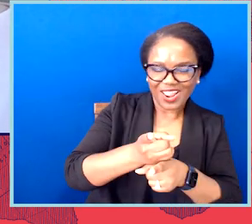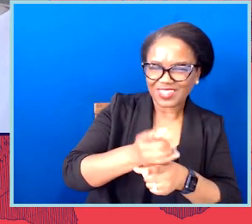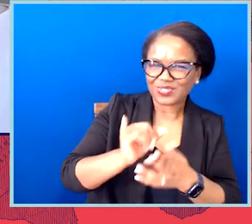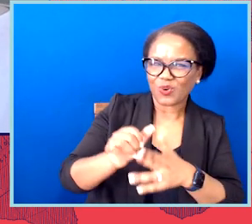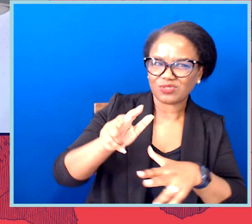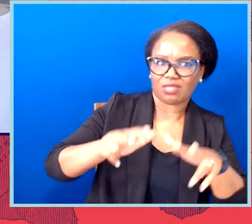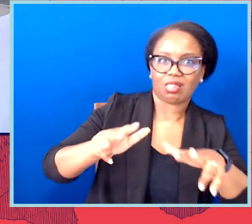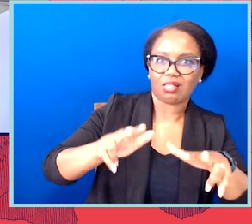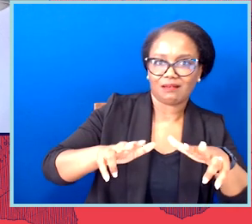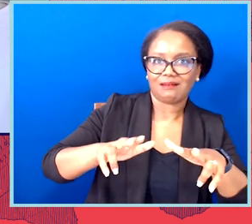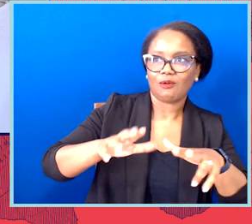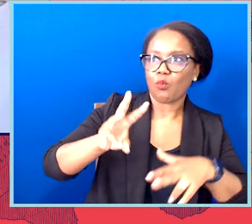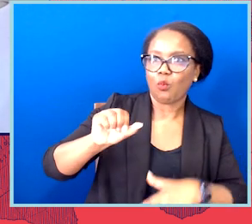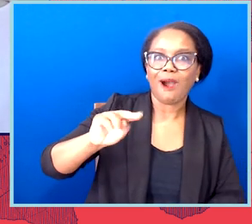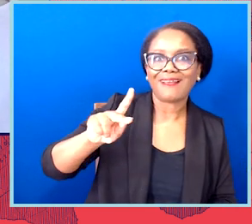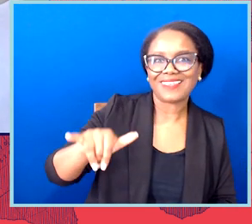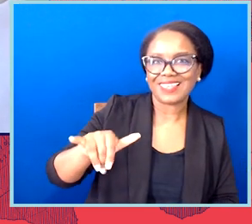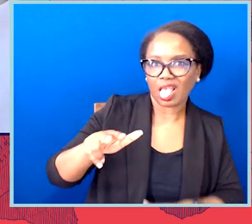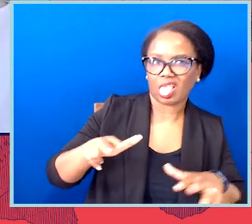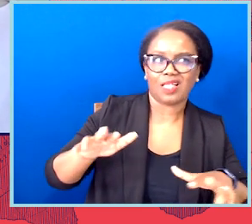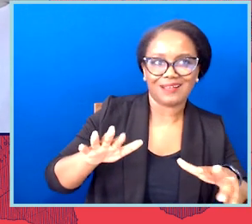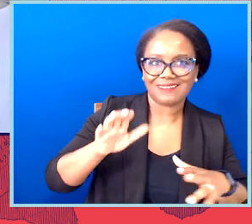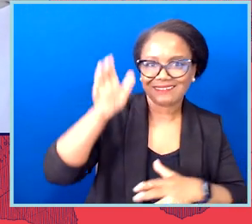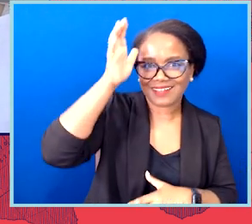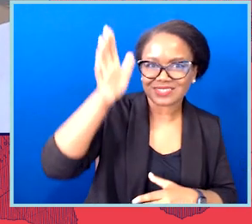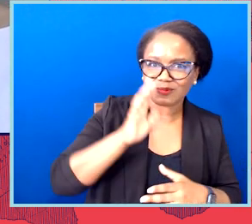And that will be the last time I use the term wonky. OK.